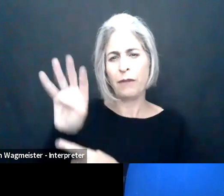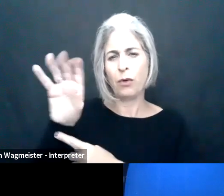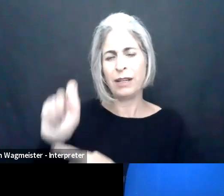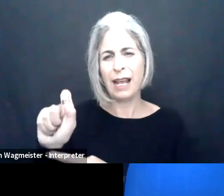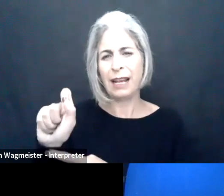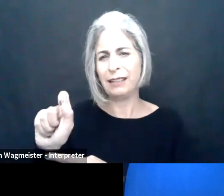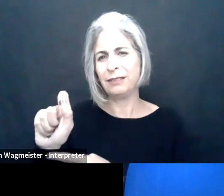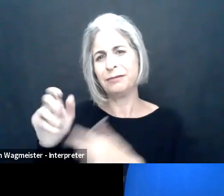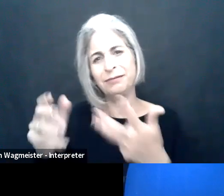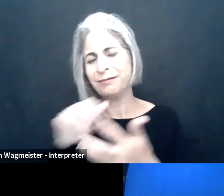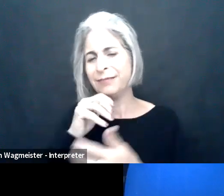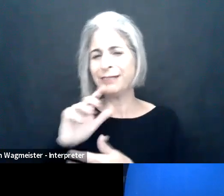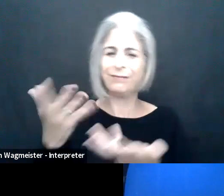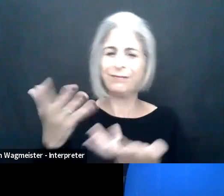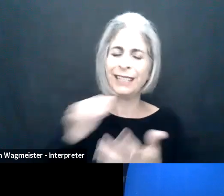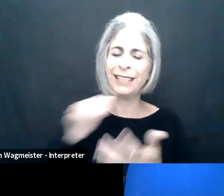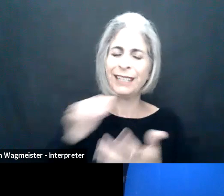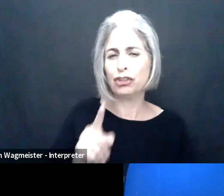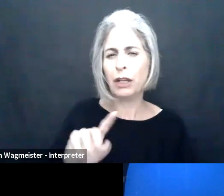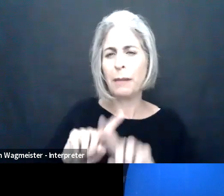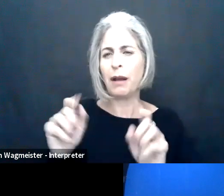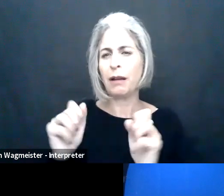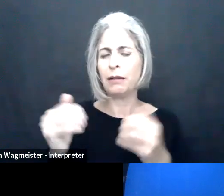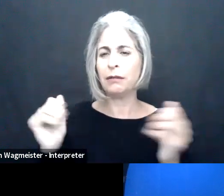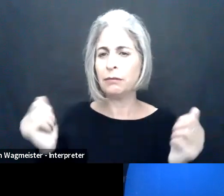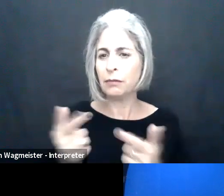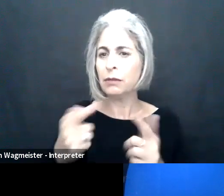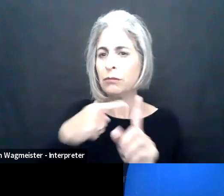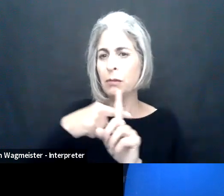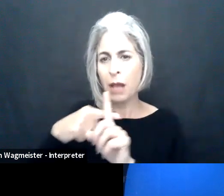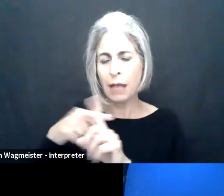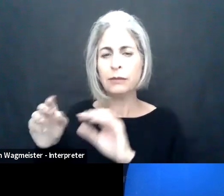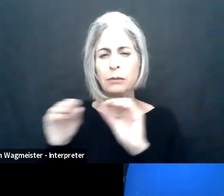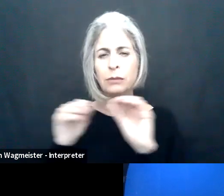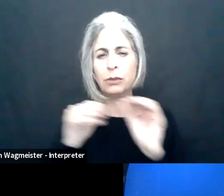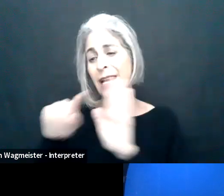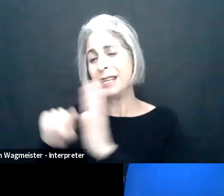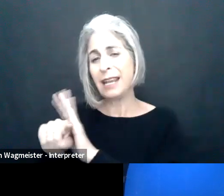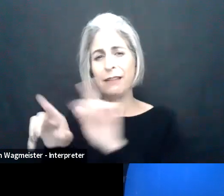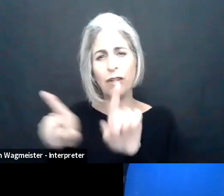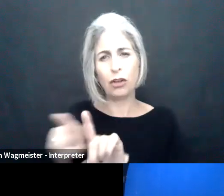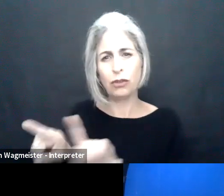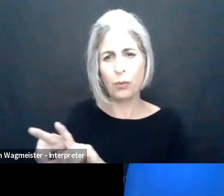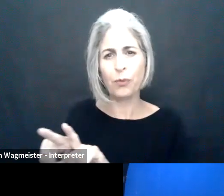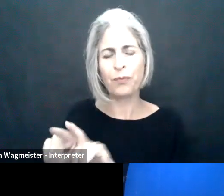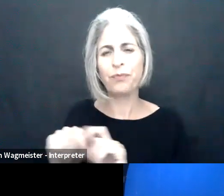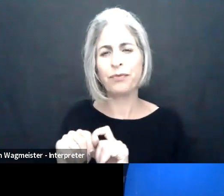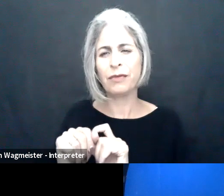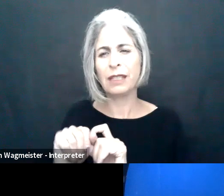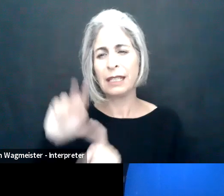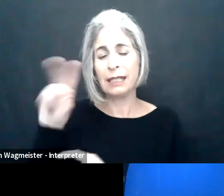disabilities in employment.